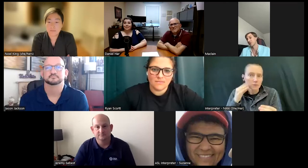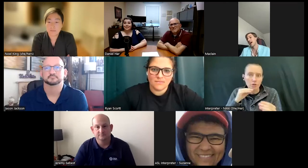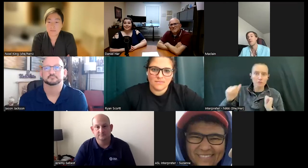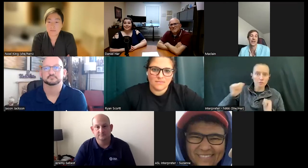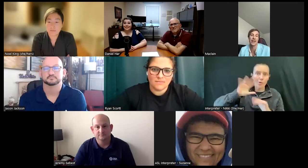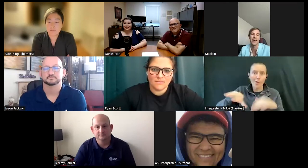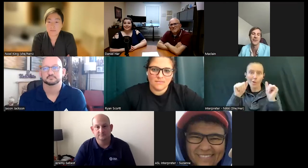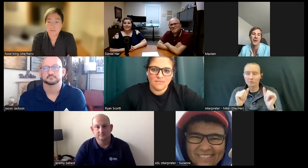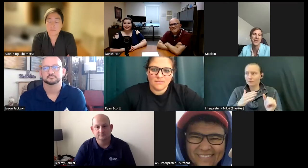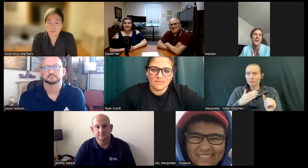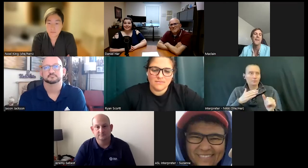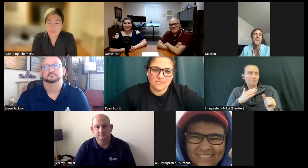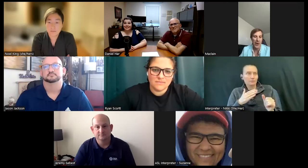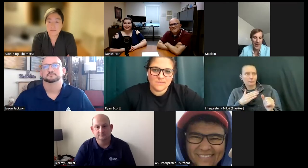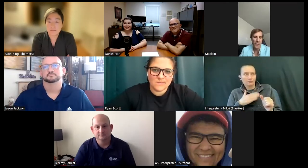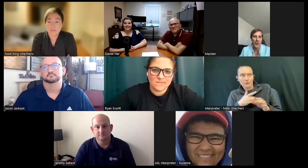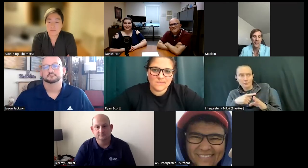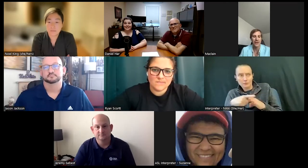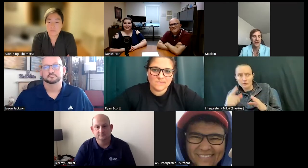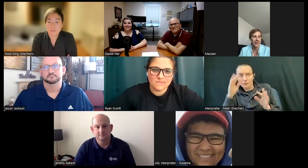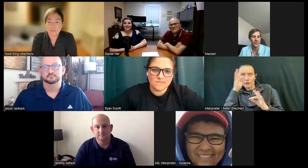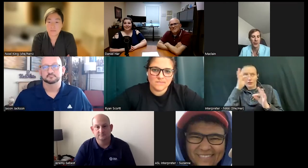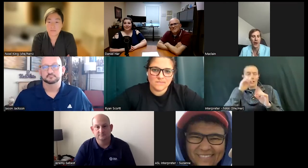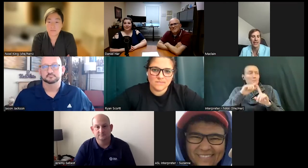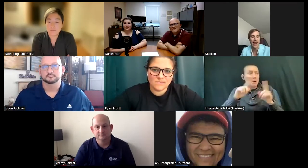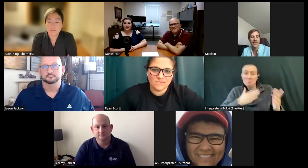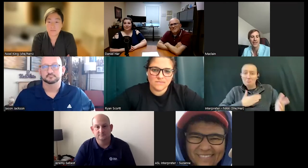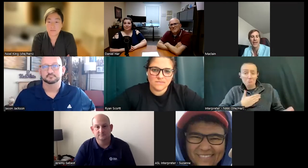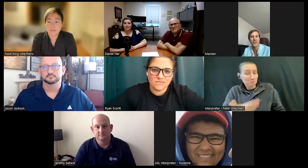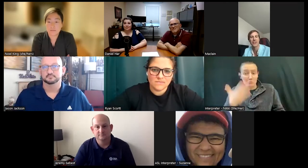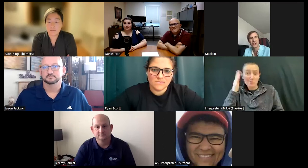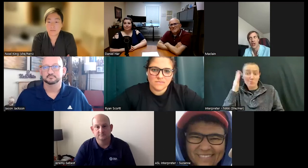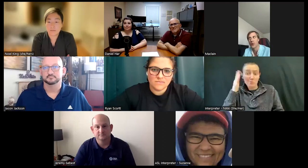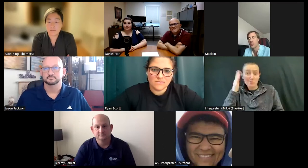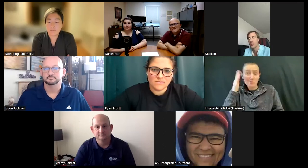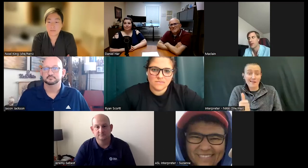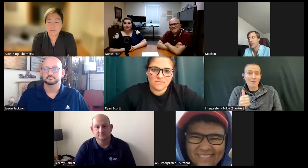signed up for but I'm more than willing and why not and I've never seen a